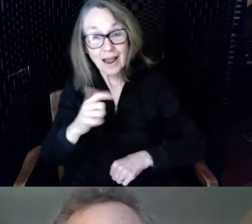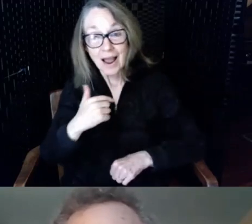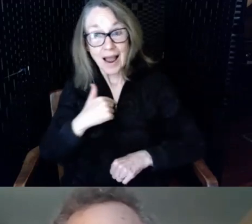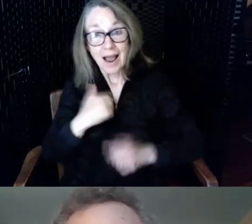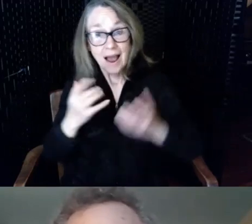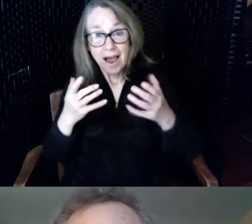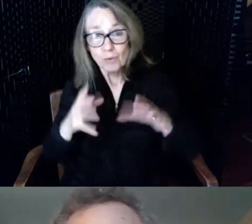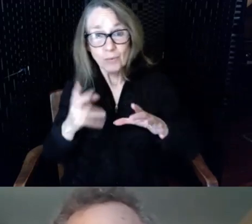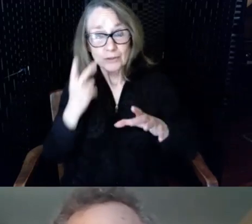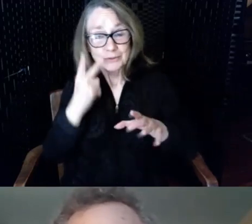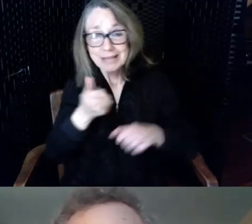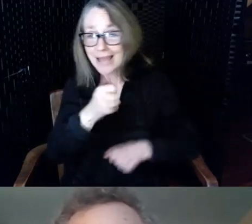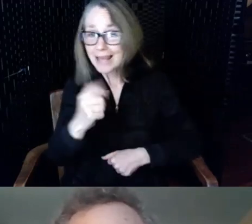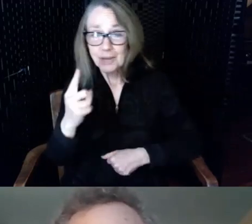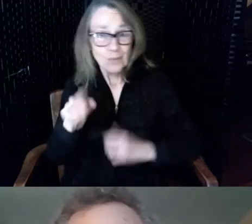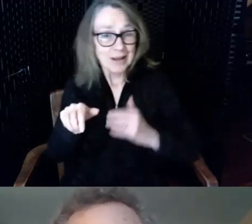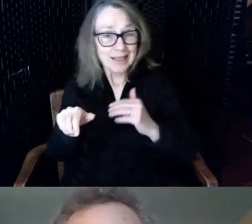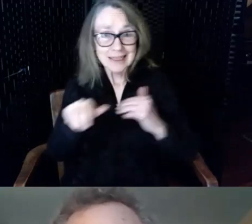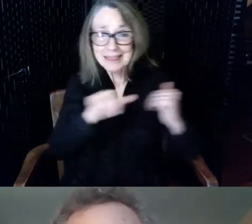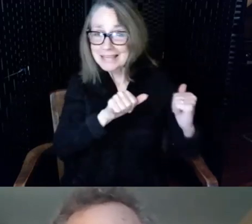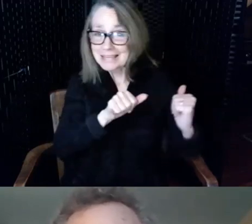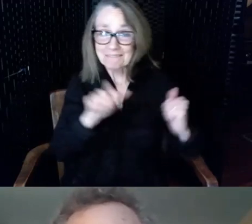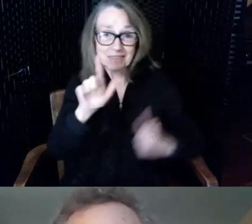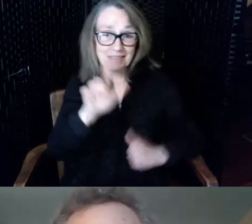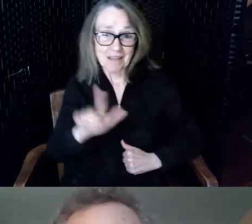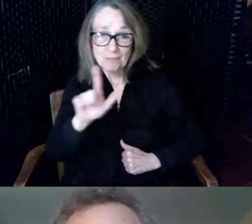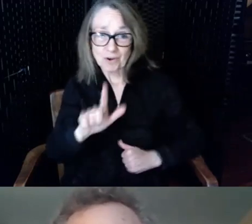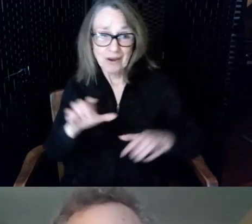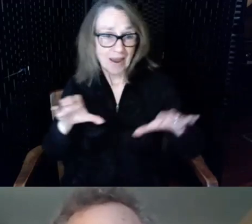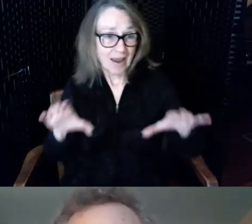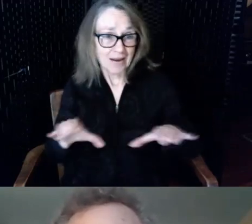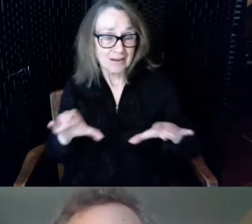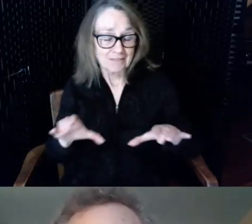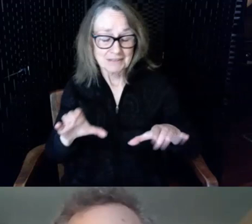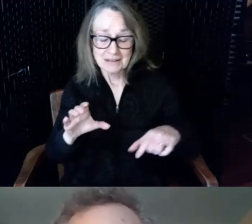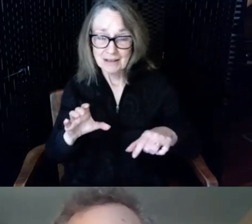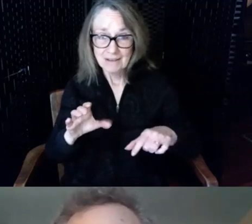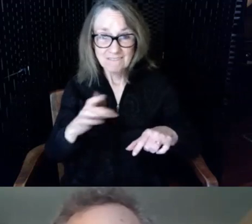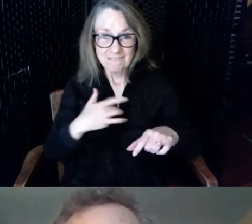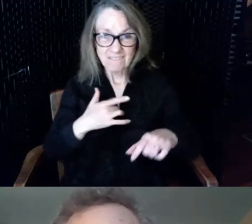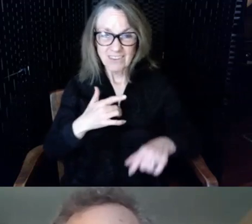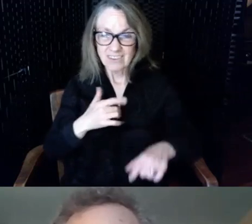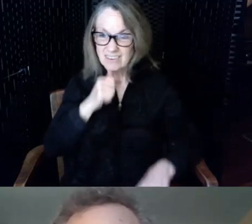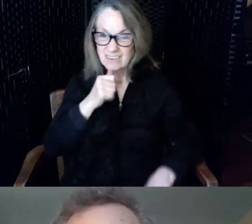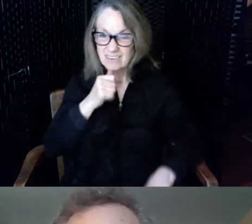anyone leaving a library activity not feeling welcome at a library activity